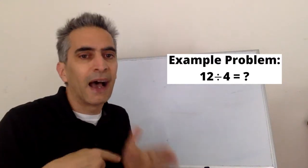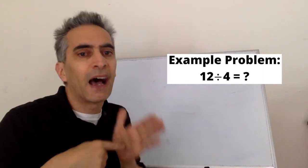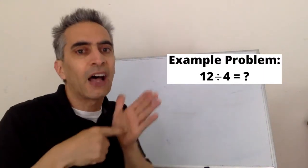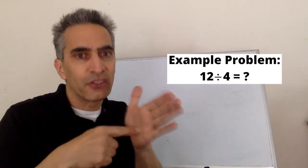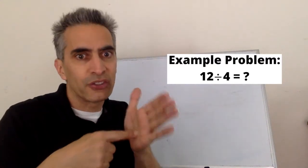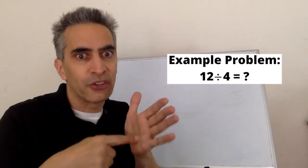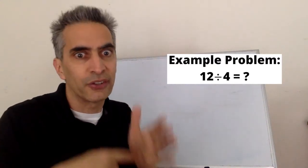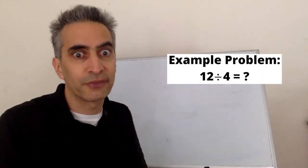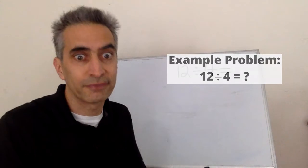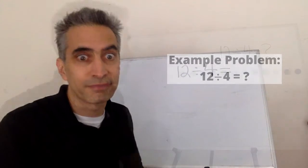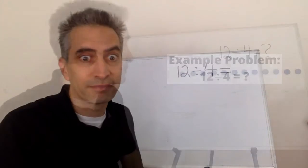I'll show you.